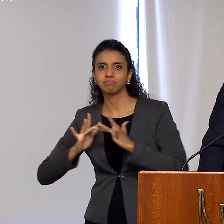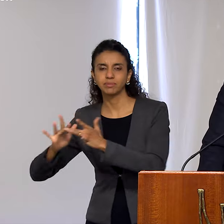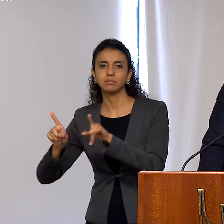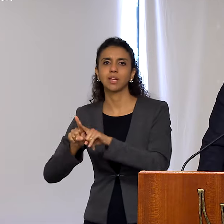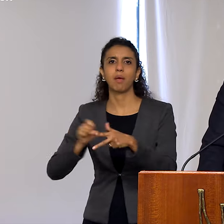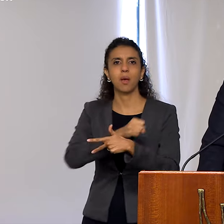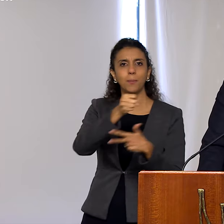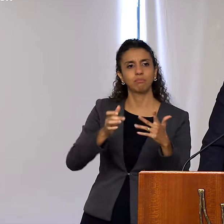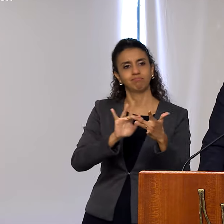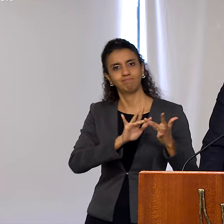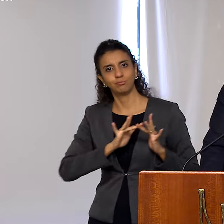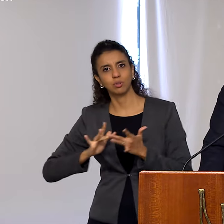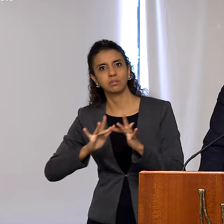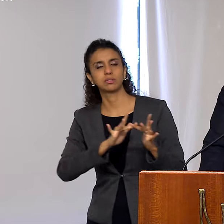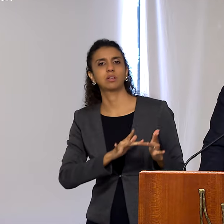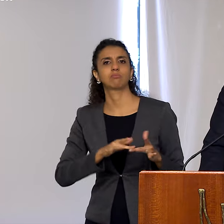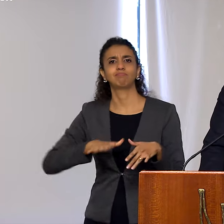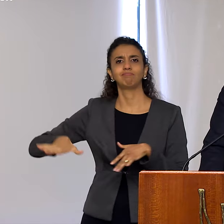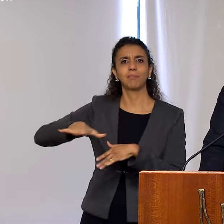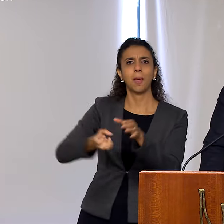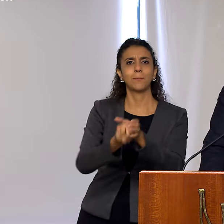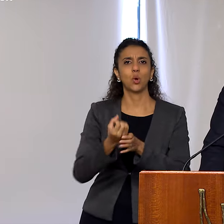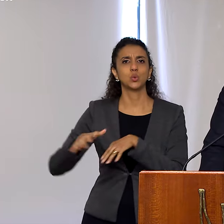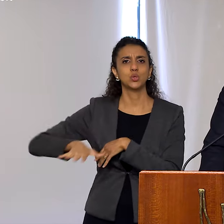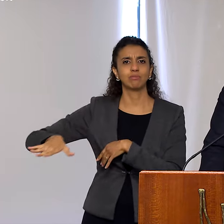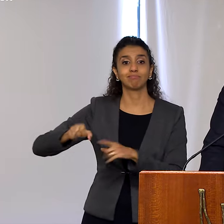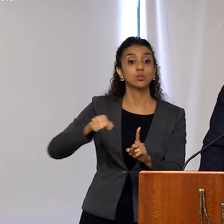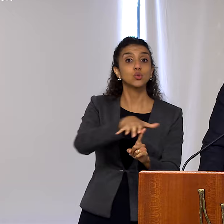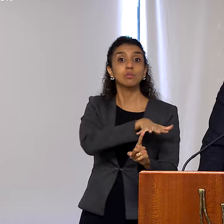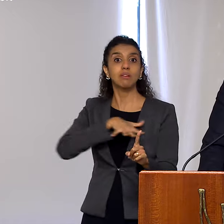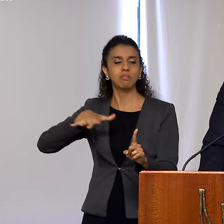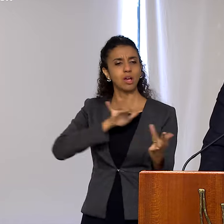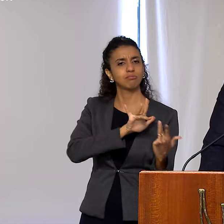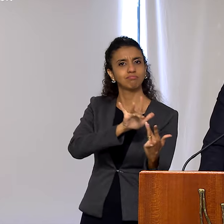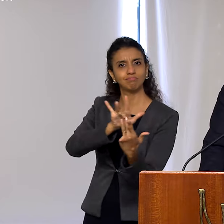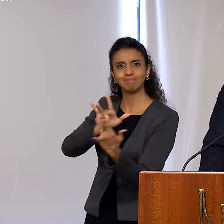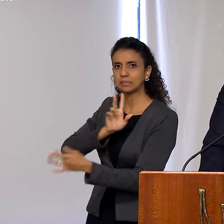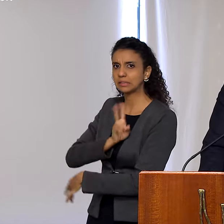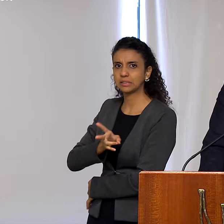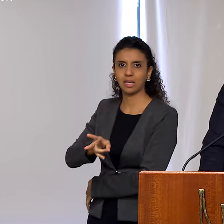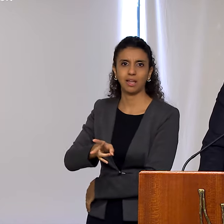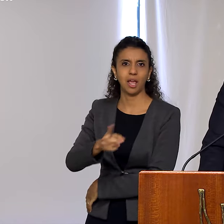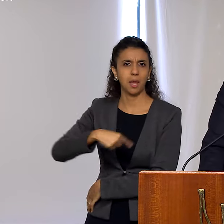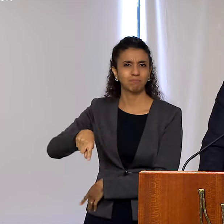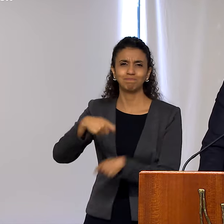of the Republic, with the productive sectors, with society. These are indispensable channels,